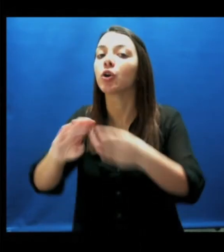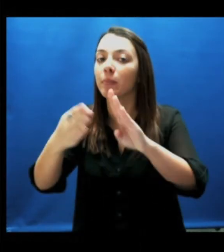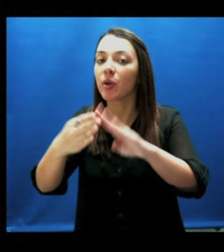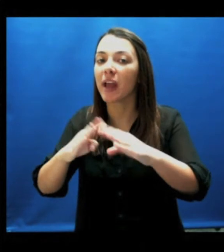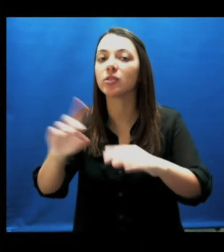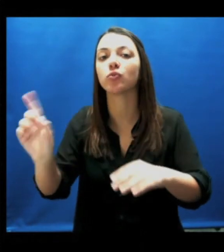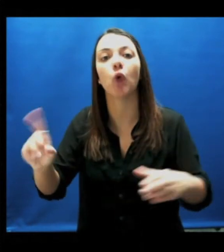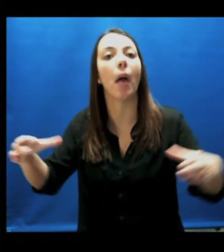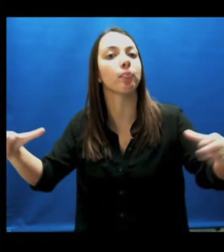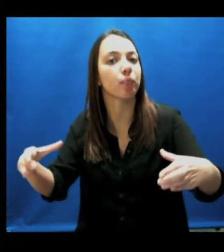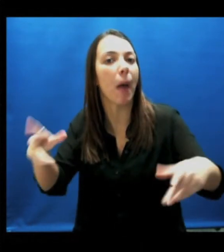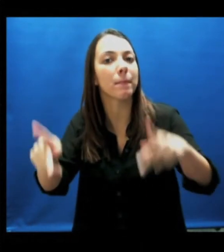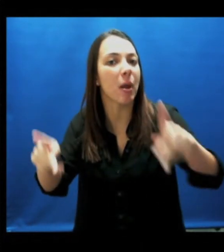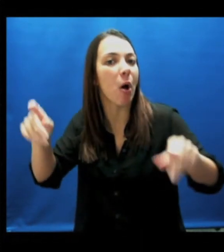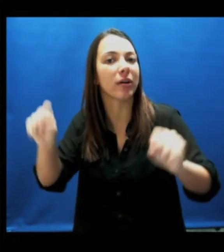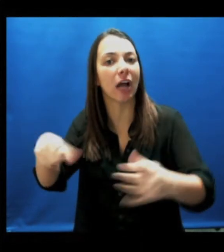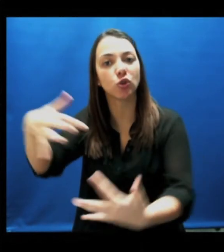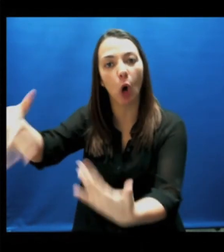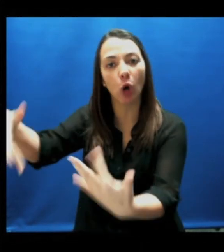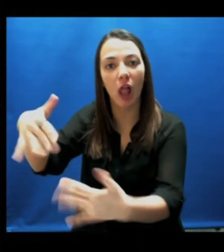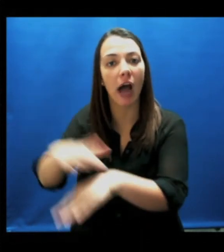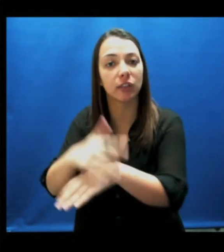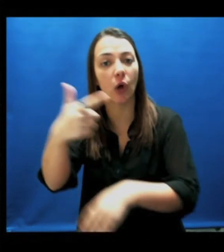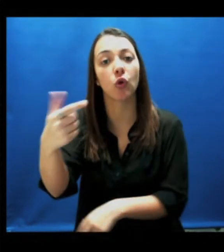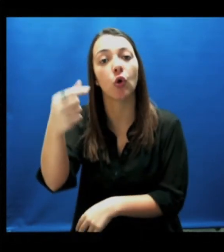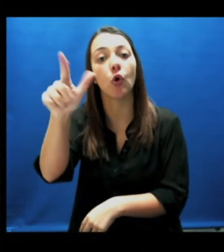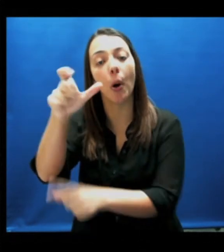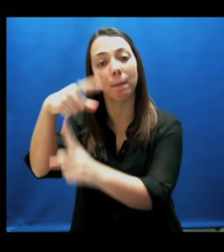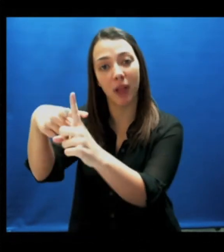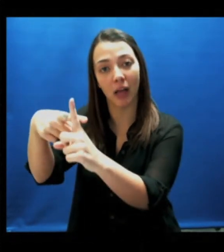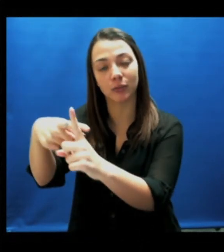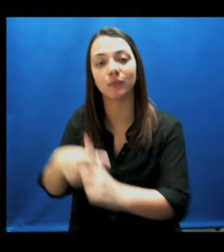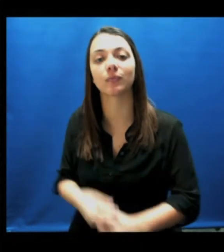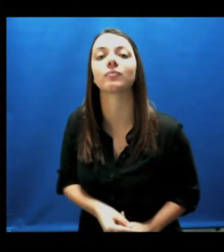"Communities" are groups of people that collaborate on Google+.